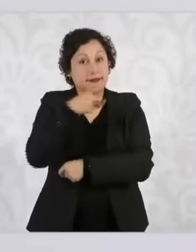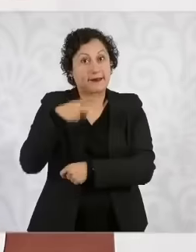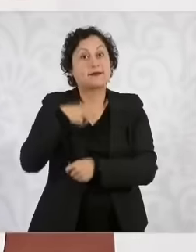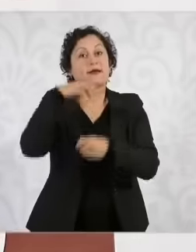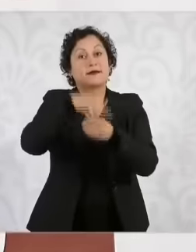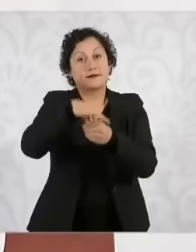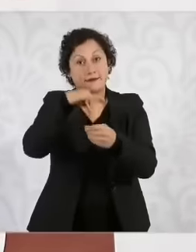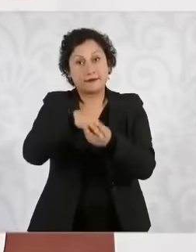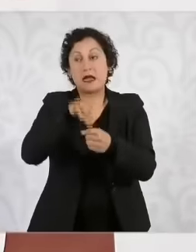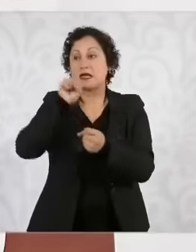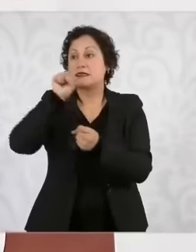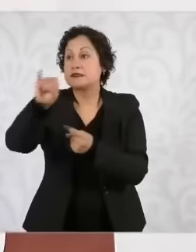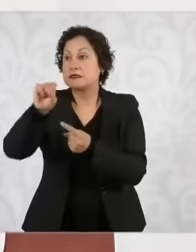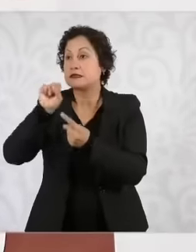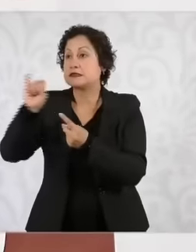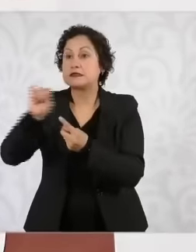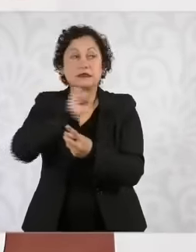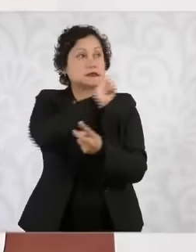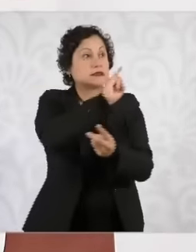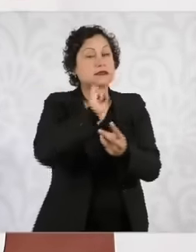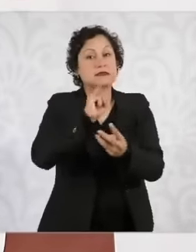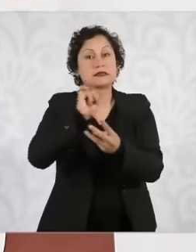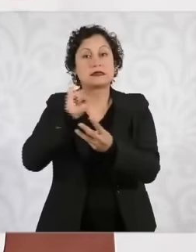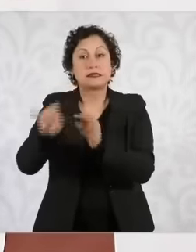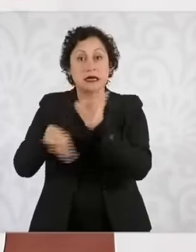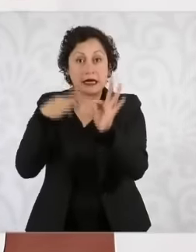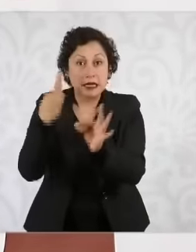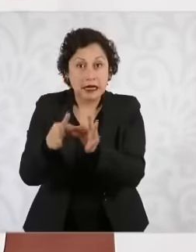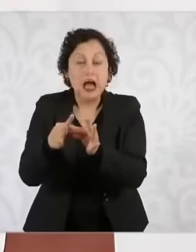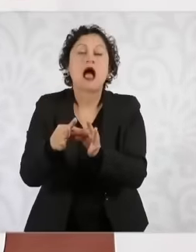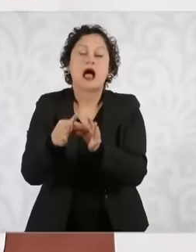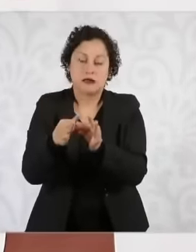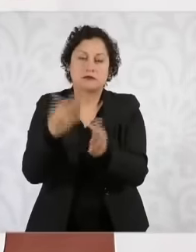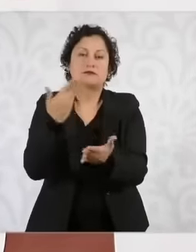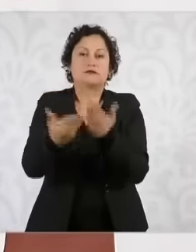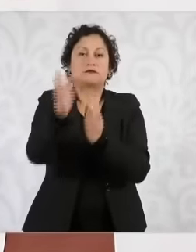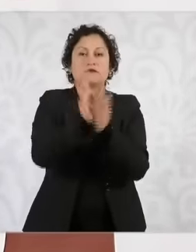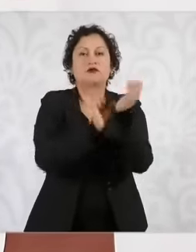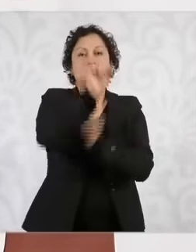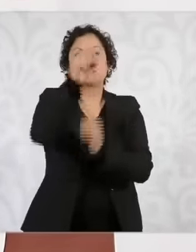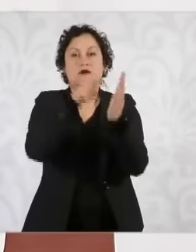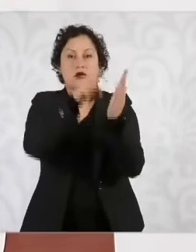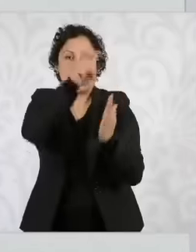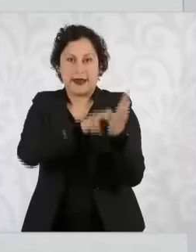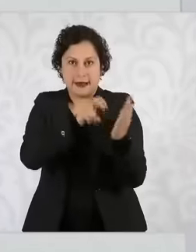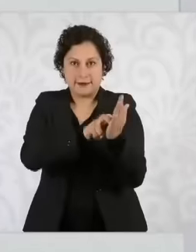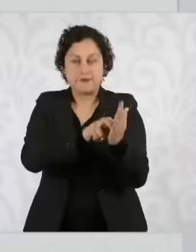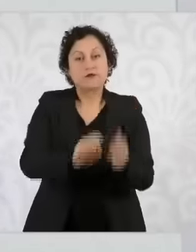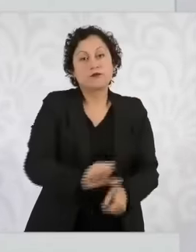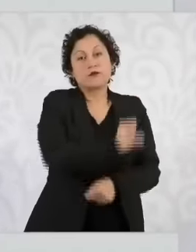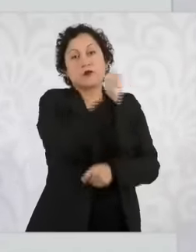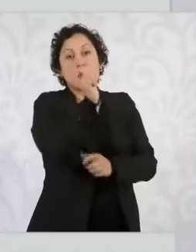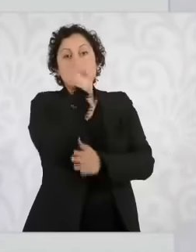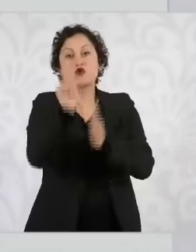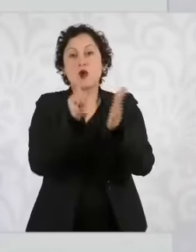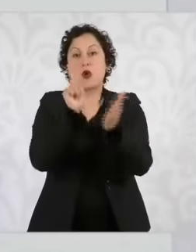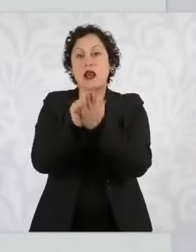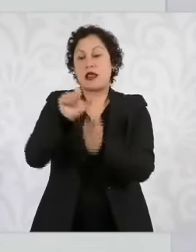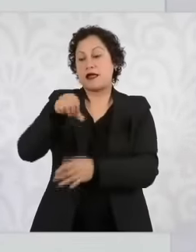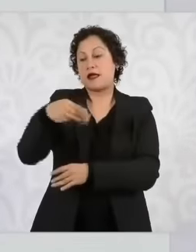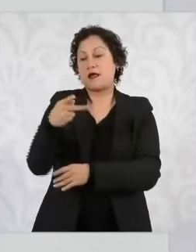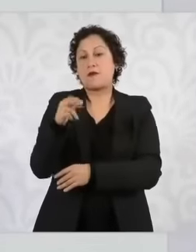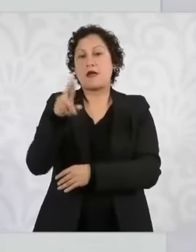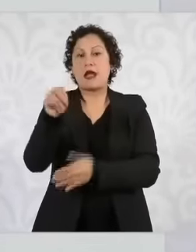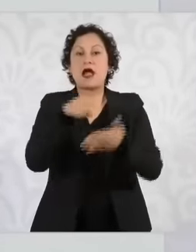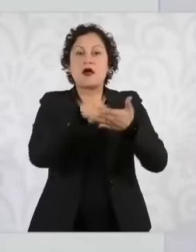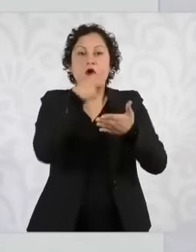Then the constitutional change comes and the protection law says it is inadmissible. In other words, the protection law cannot be